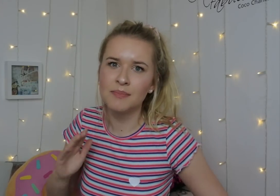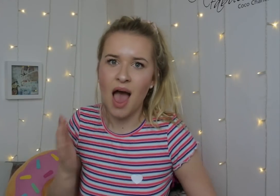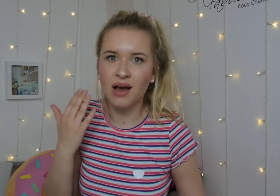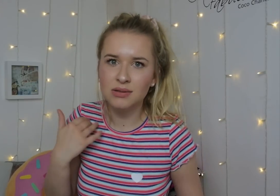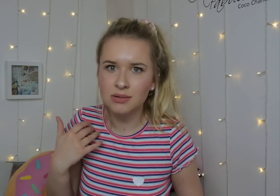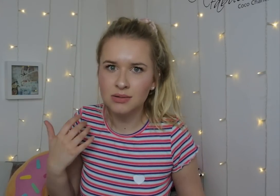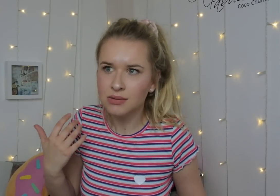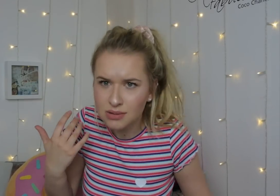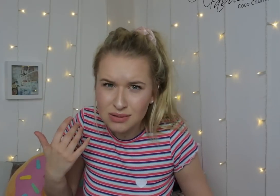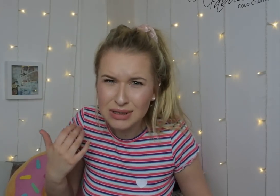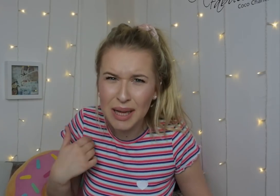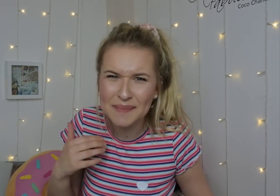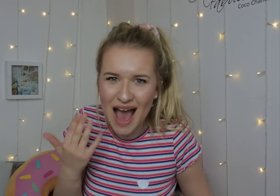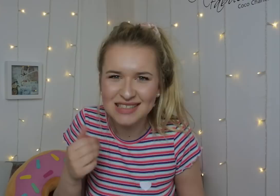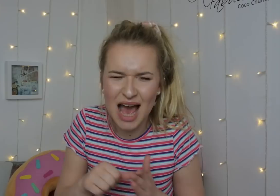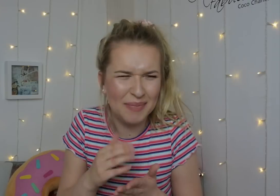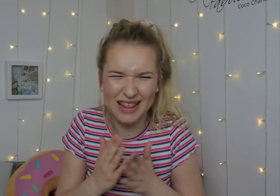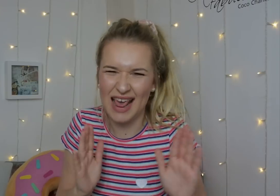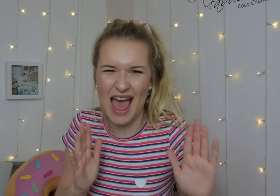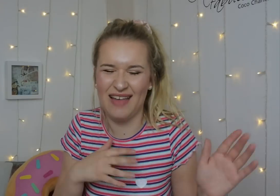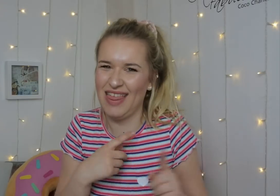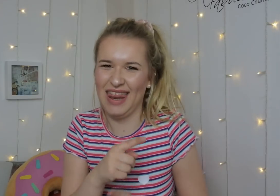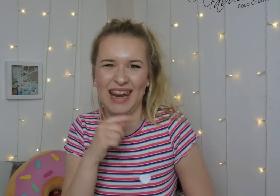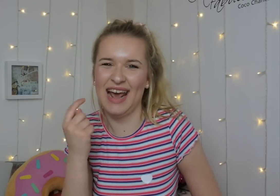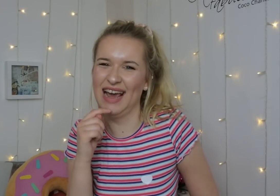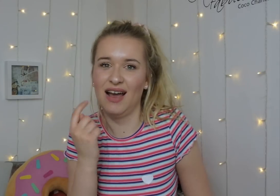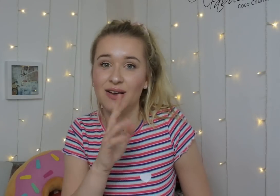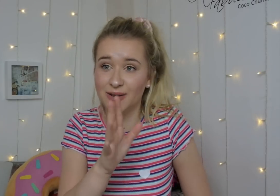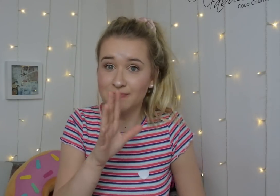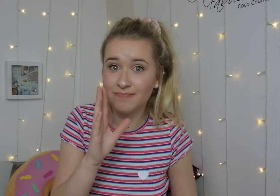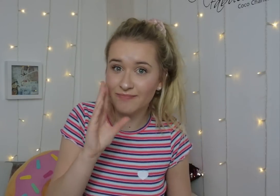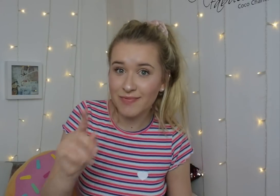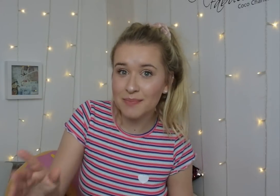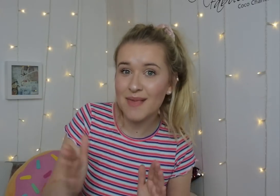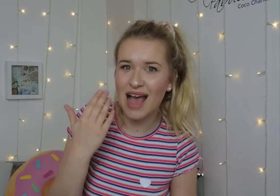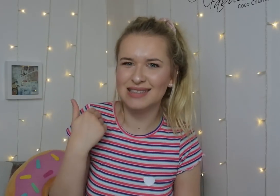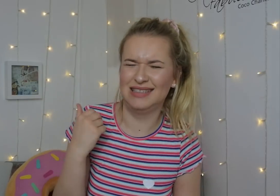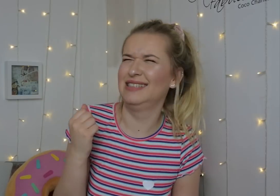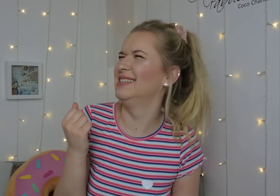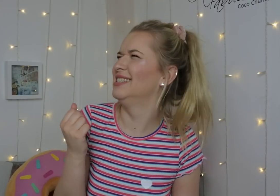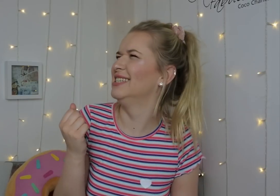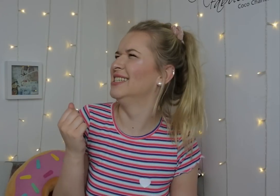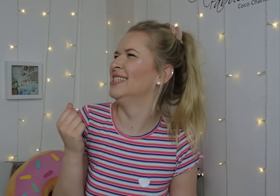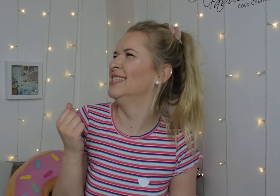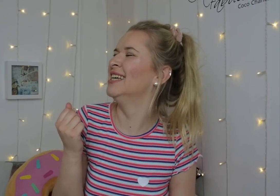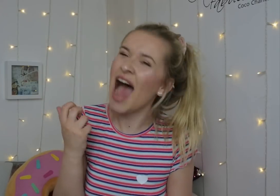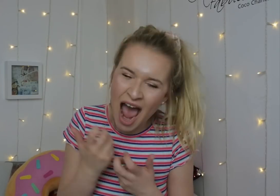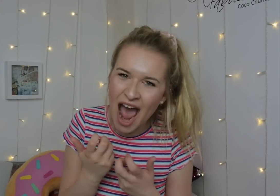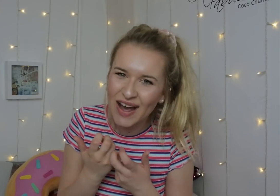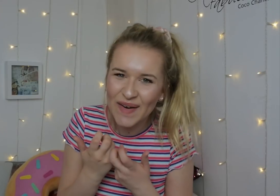When I first passed it, it was hard to believe... I was like how?!